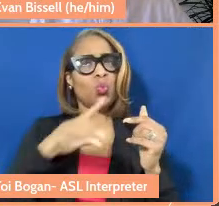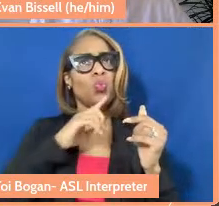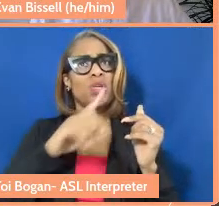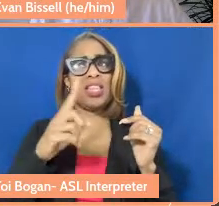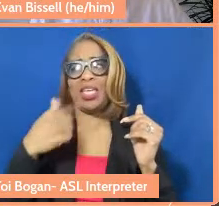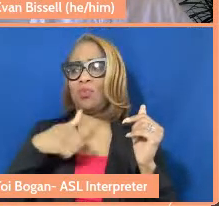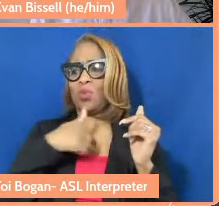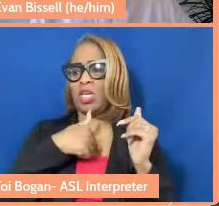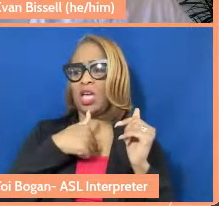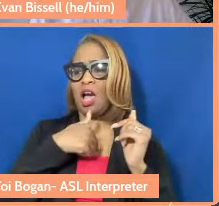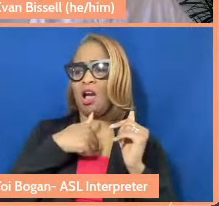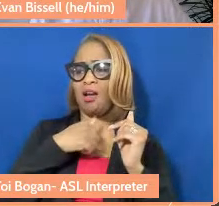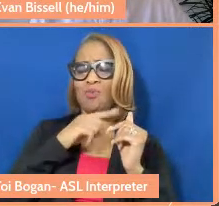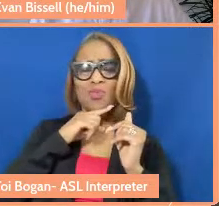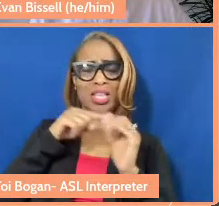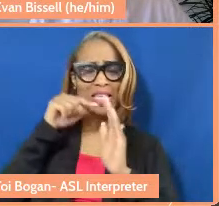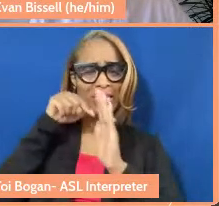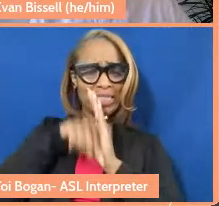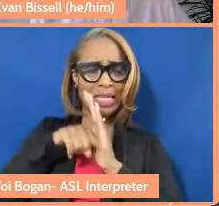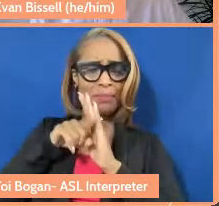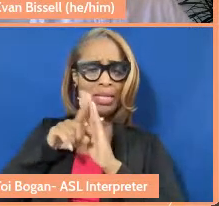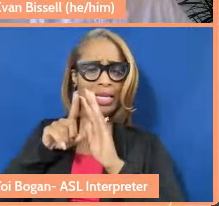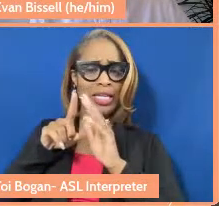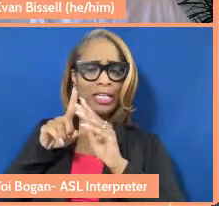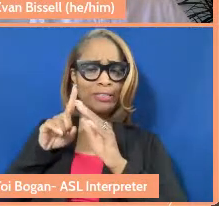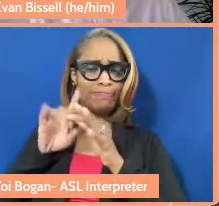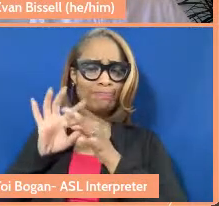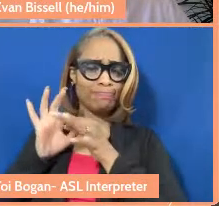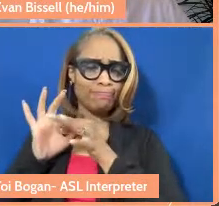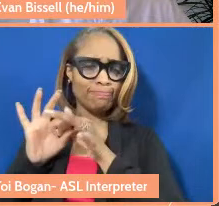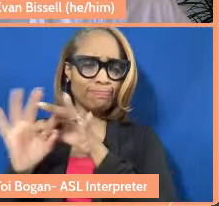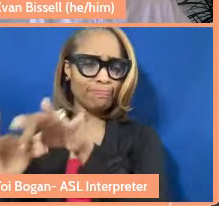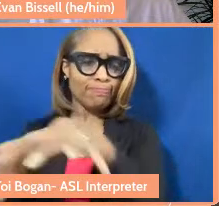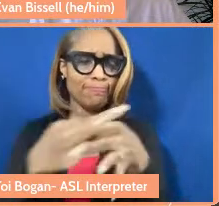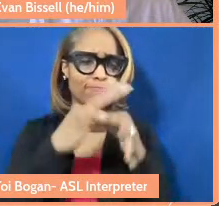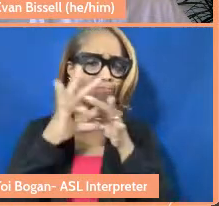interconnected. And so it leads until we often times don't talk about a spiritual